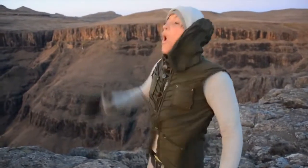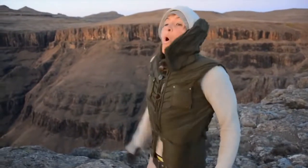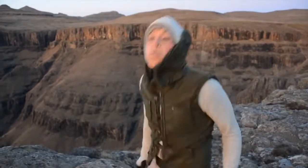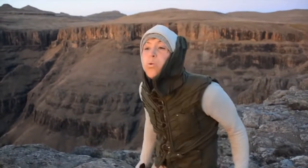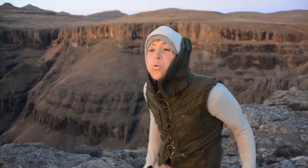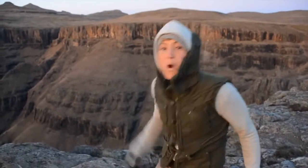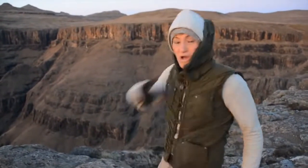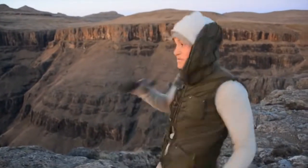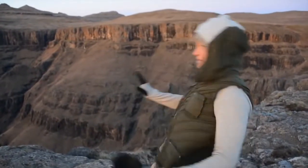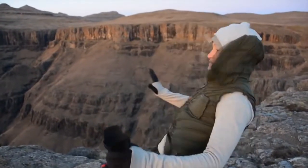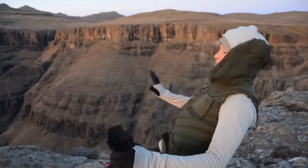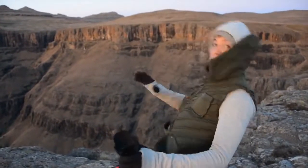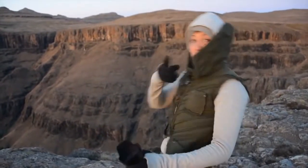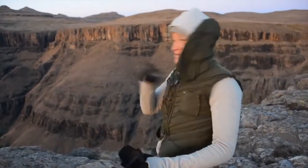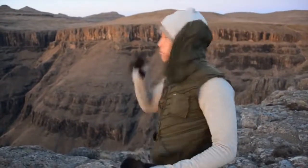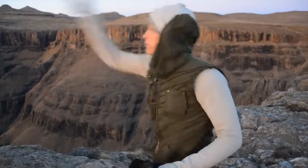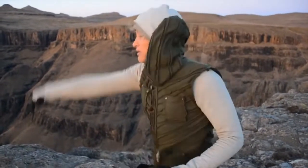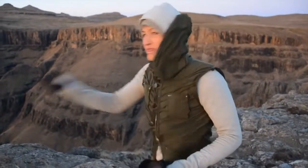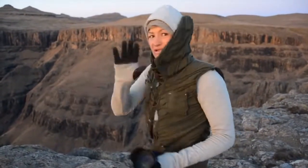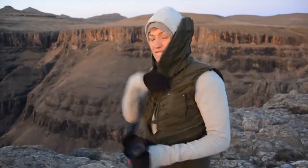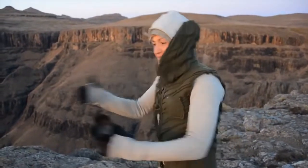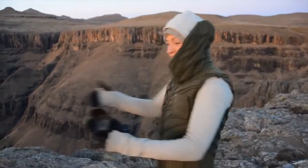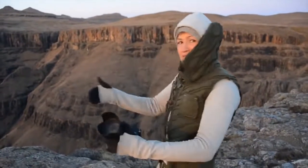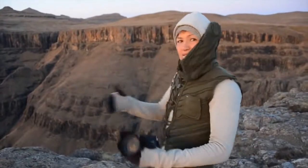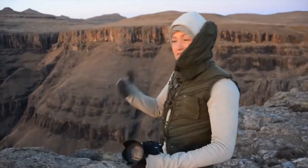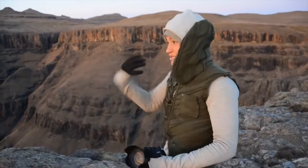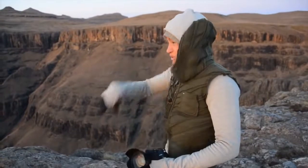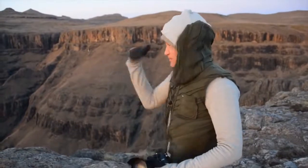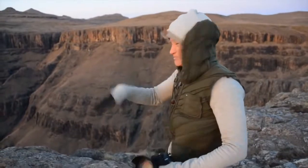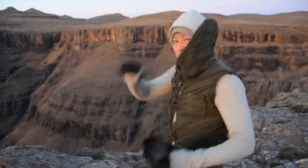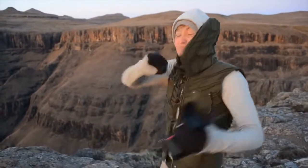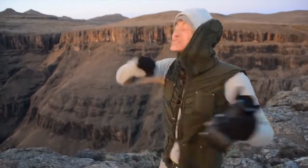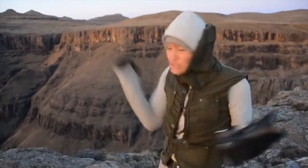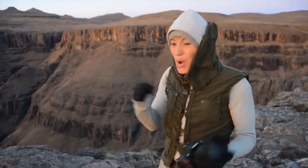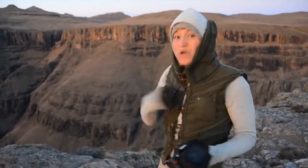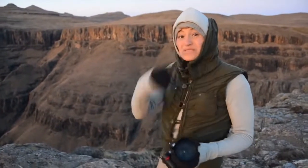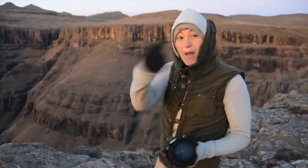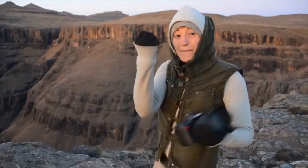Gosh, extremely blowing winds going on now. So windy I could be pushed off the ledge, so I got to stand back. It is extremely cold.